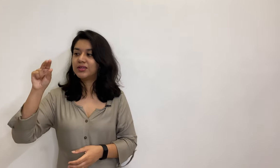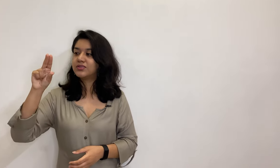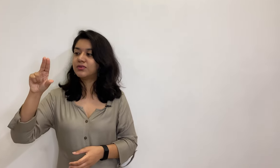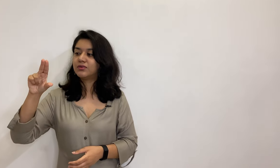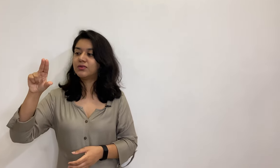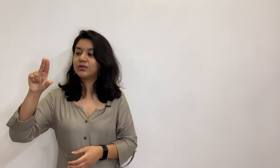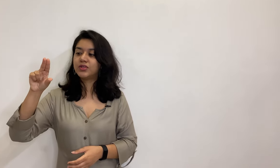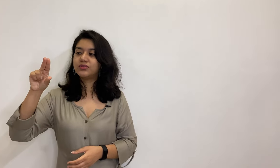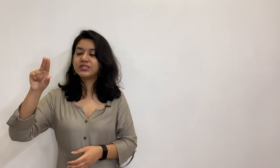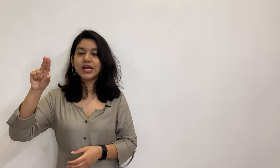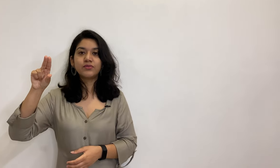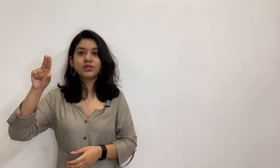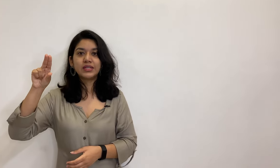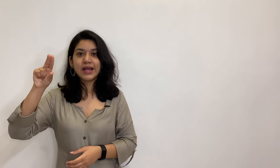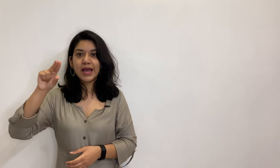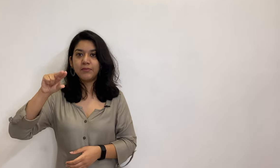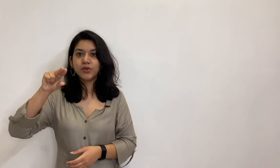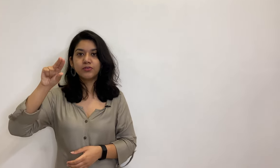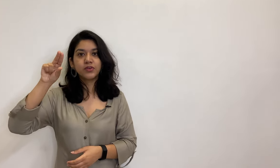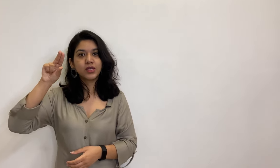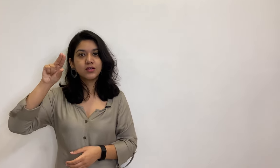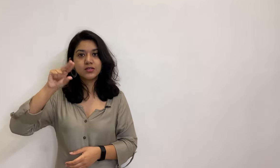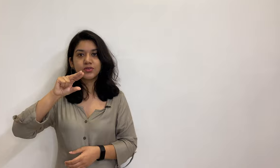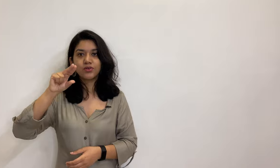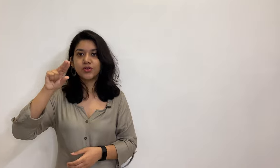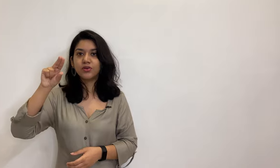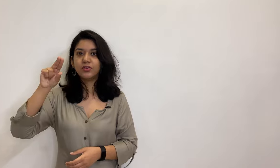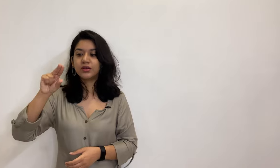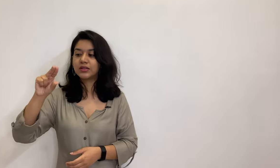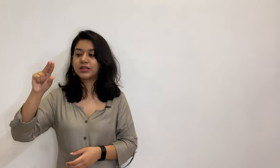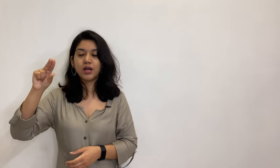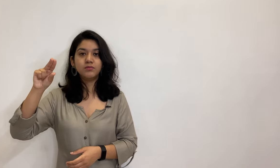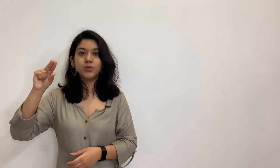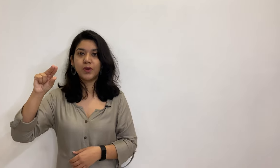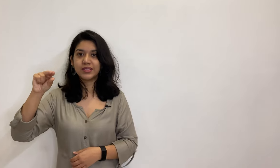So, you just have to tap your fingers on your thumb twice.